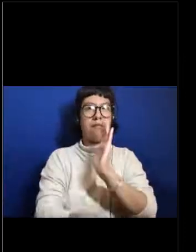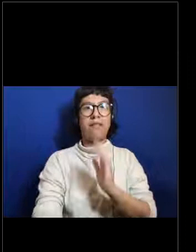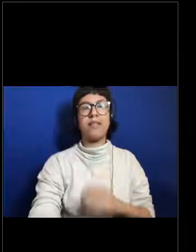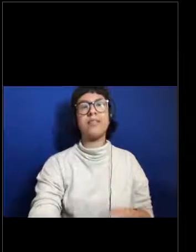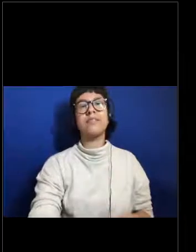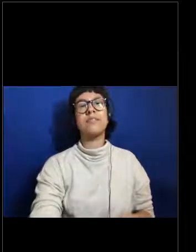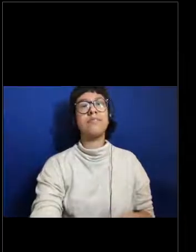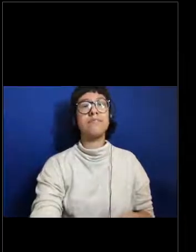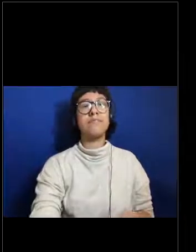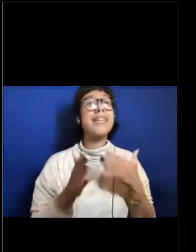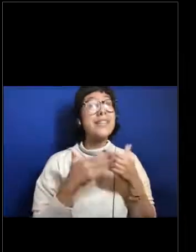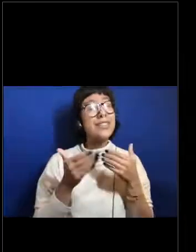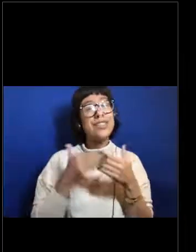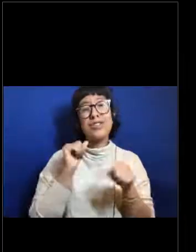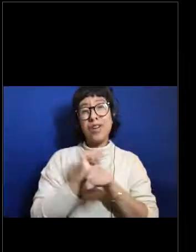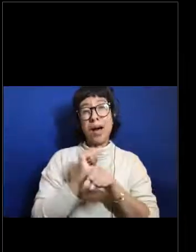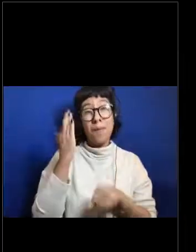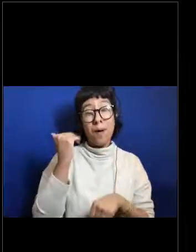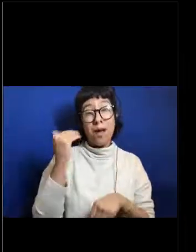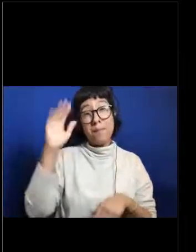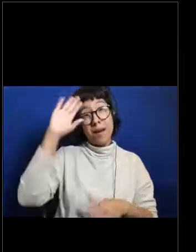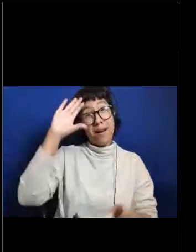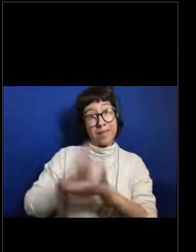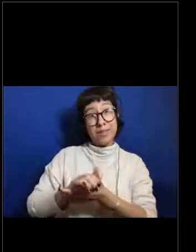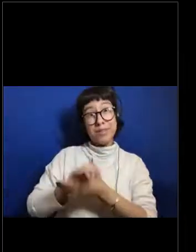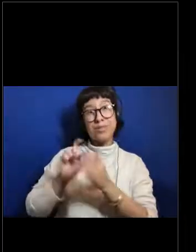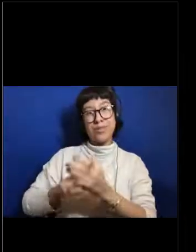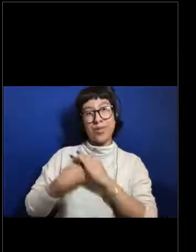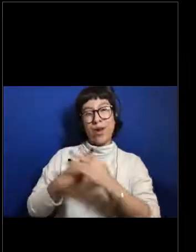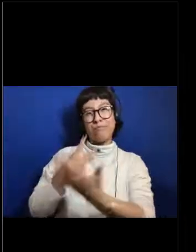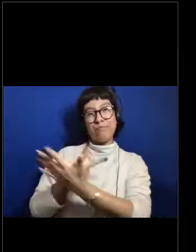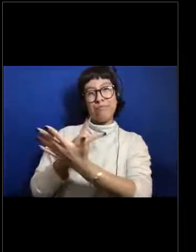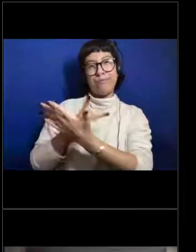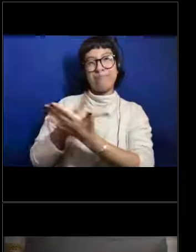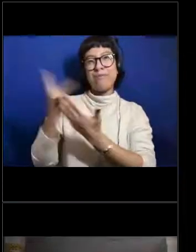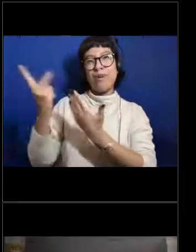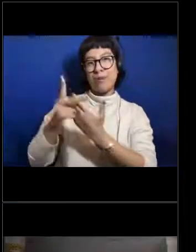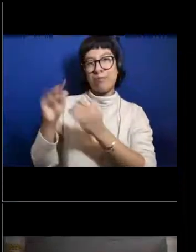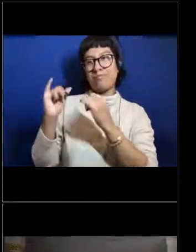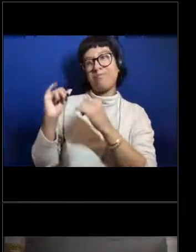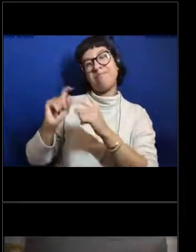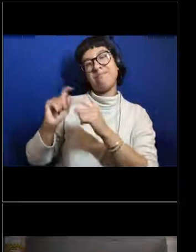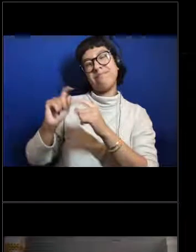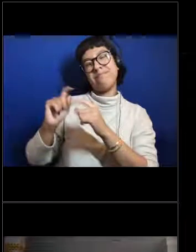because my husband was starting graduate school nearby but I definitely got hooked pretty quickly.